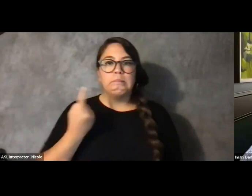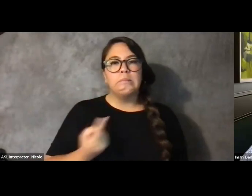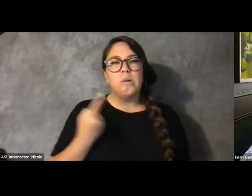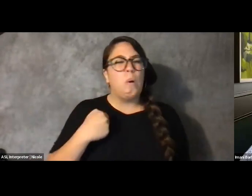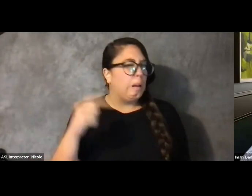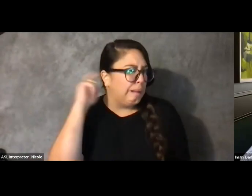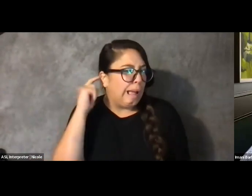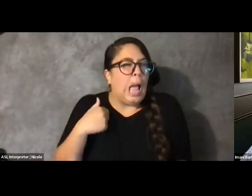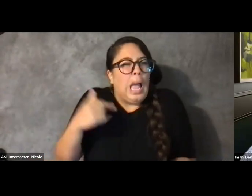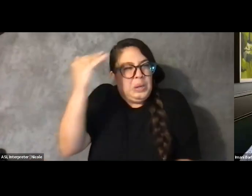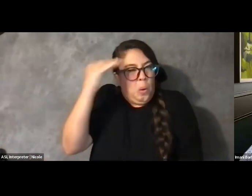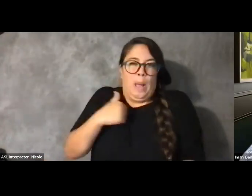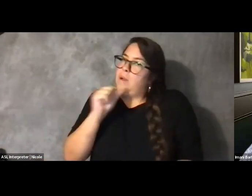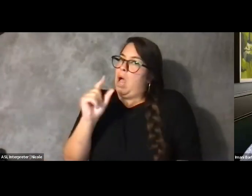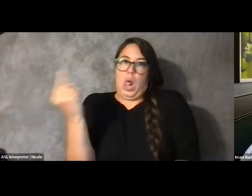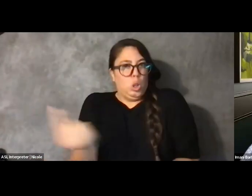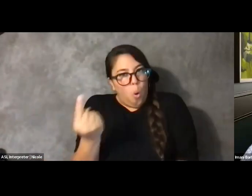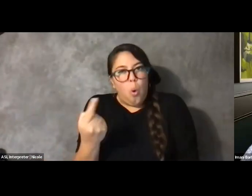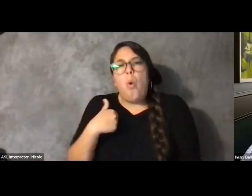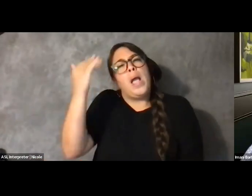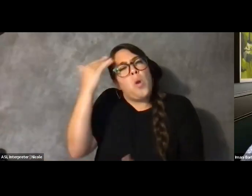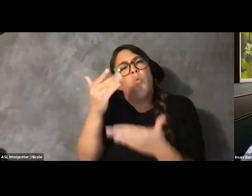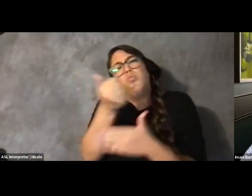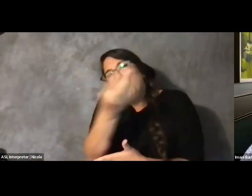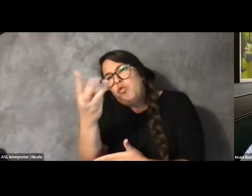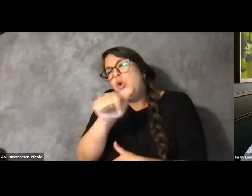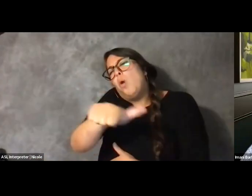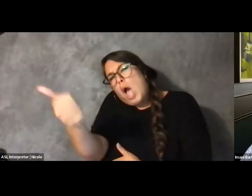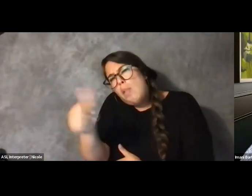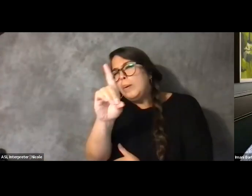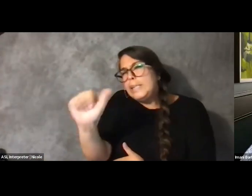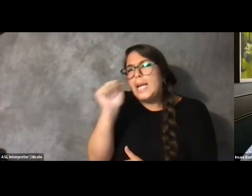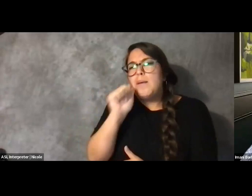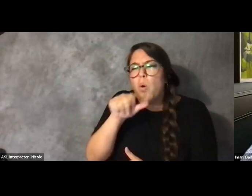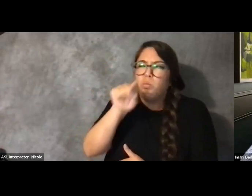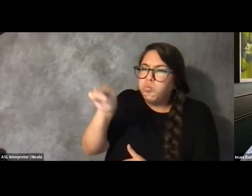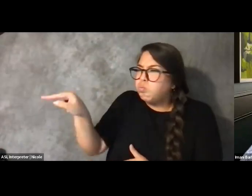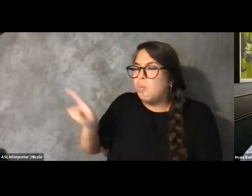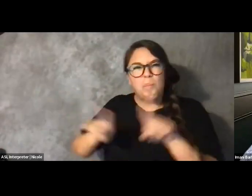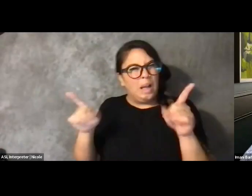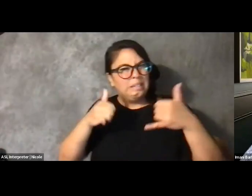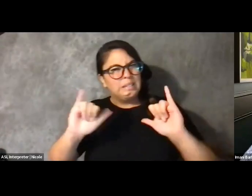that I knew there were other disabled girls, it was a very isolating experience in pursuit